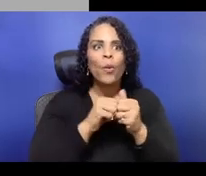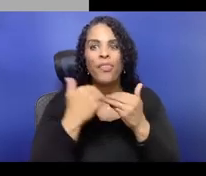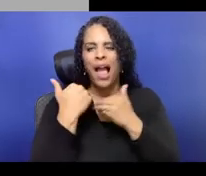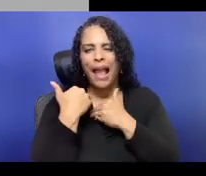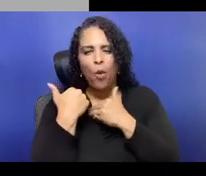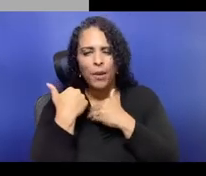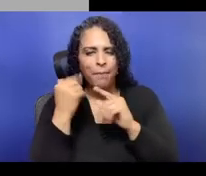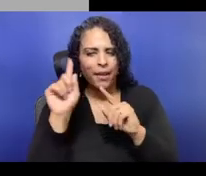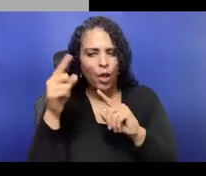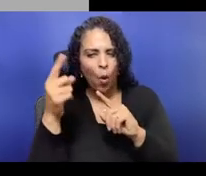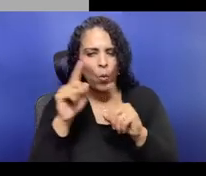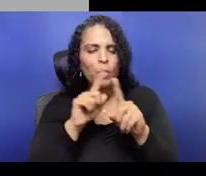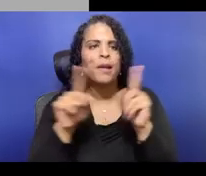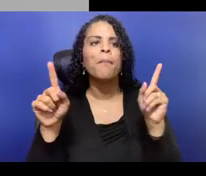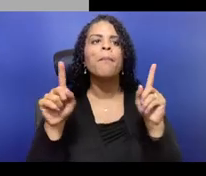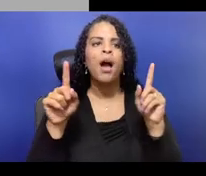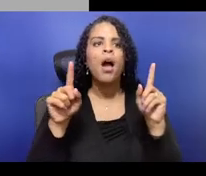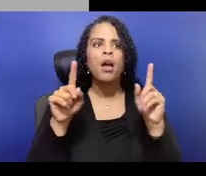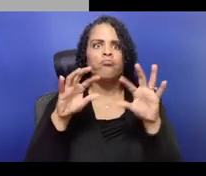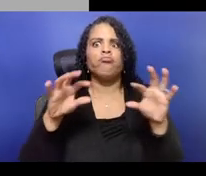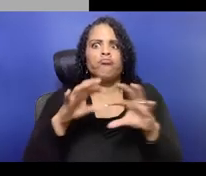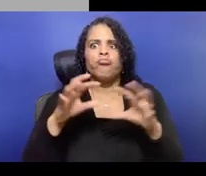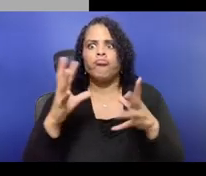So this is from our program